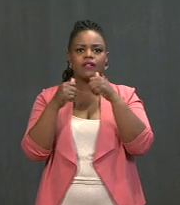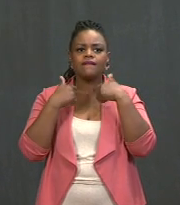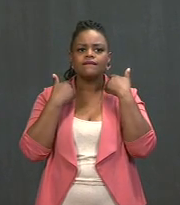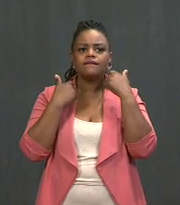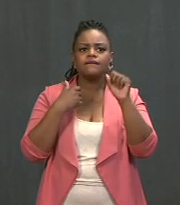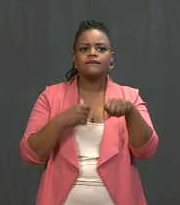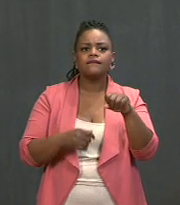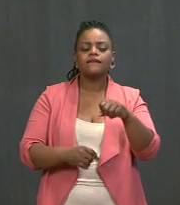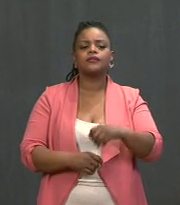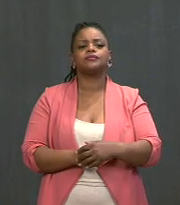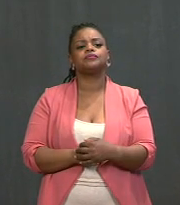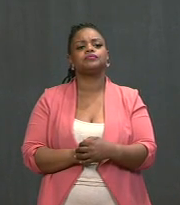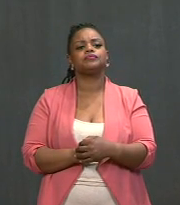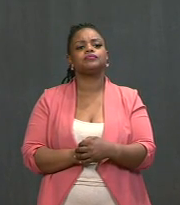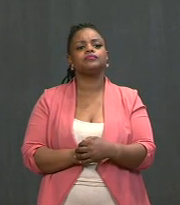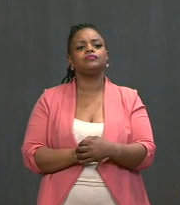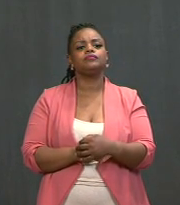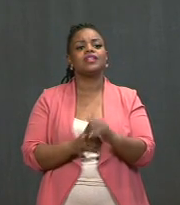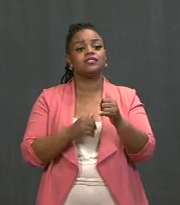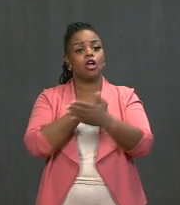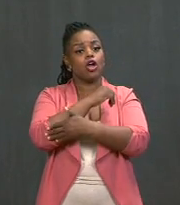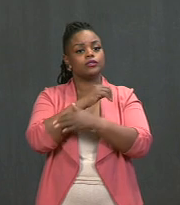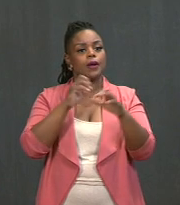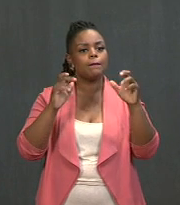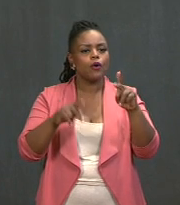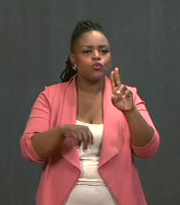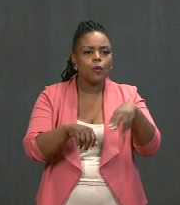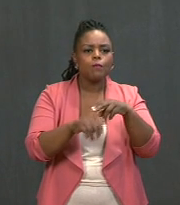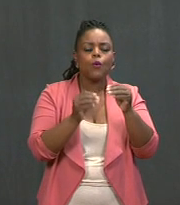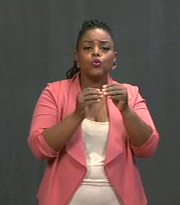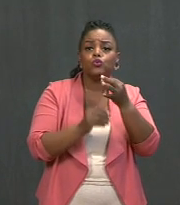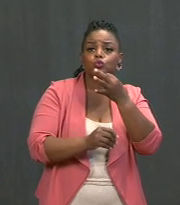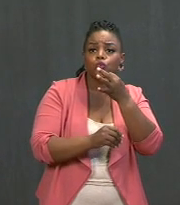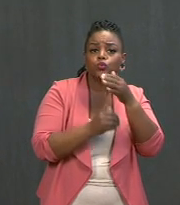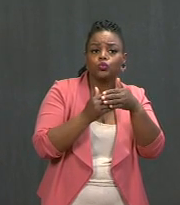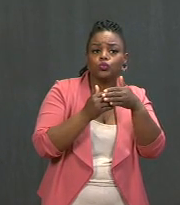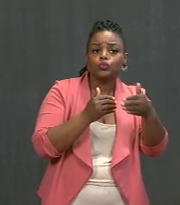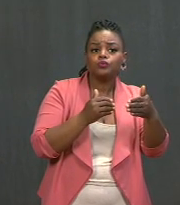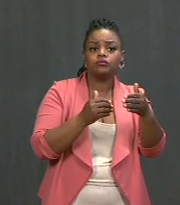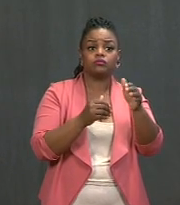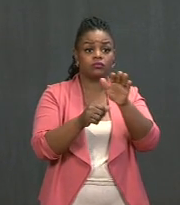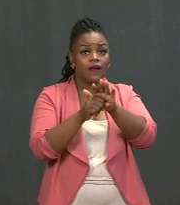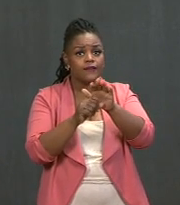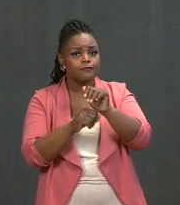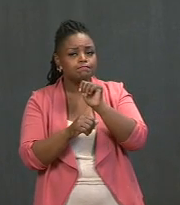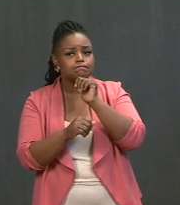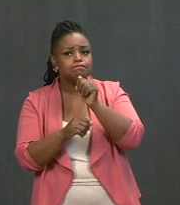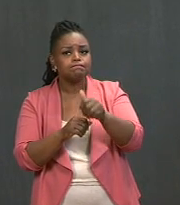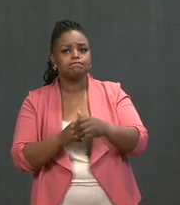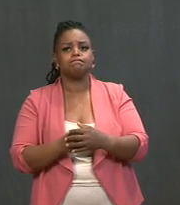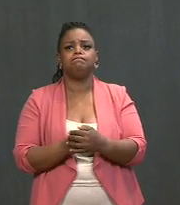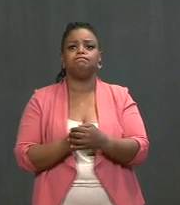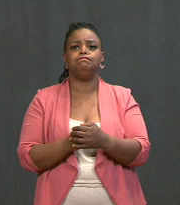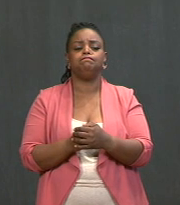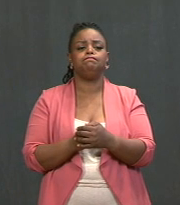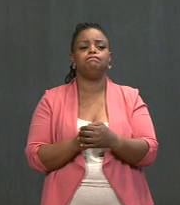and get this country back to normal sooner. But it's not enough. On March the 11th,